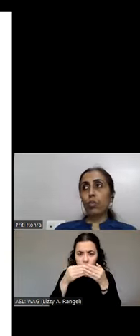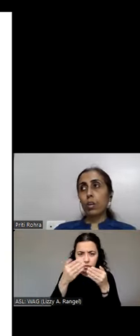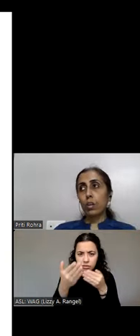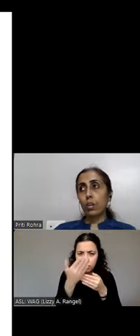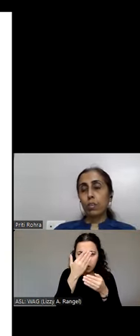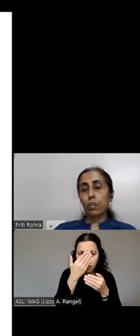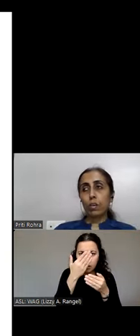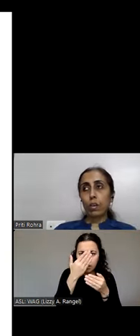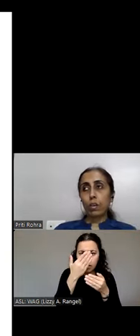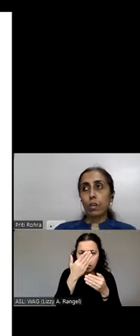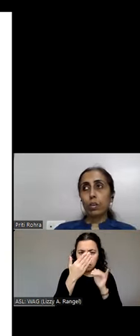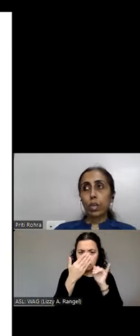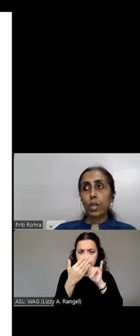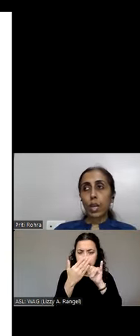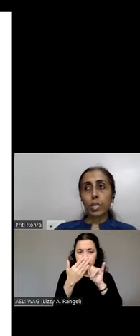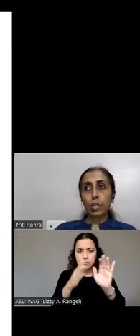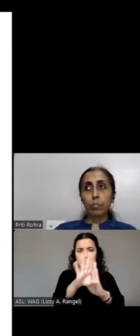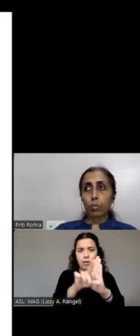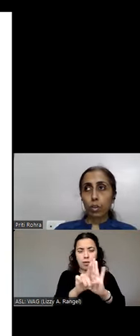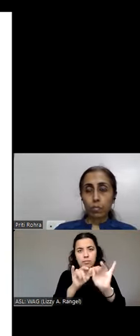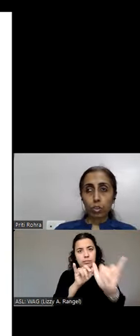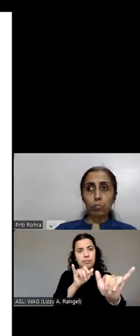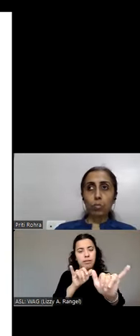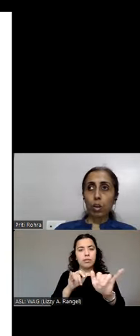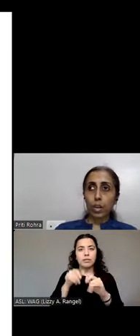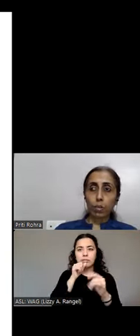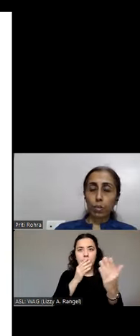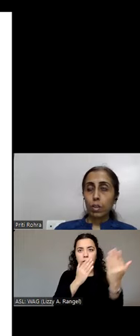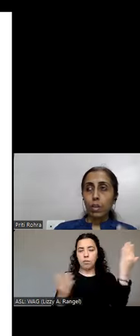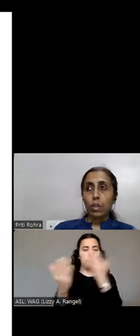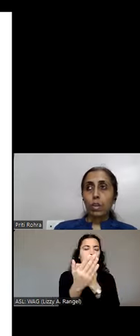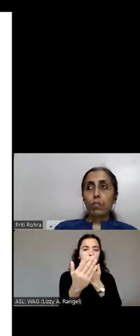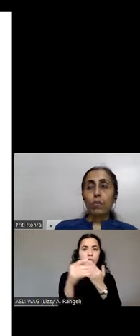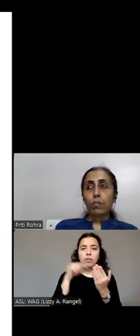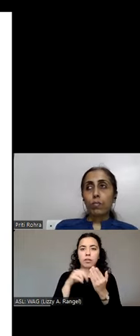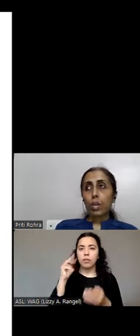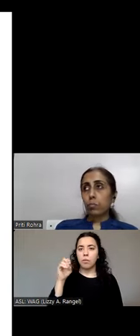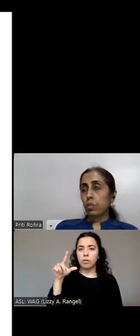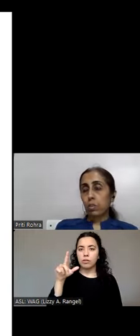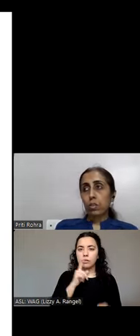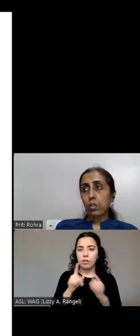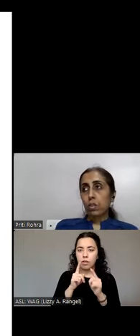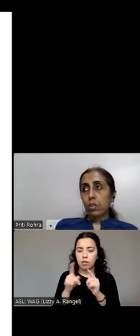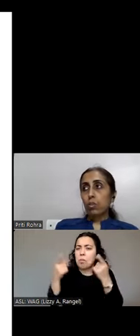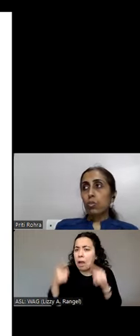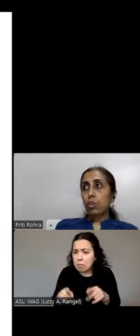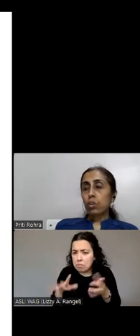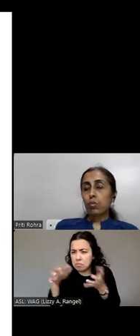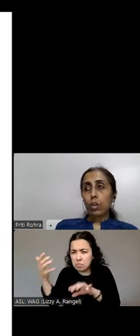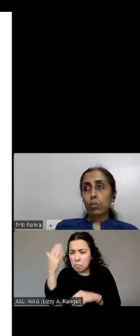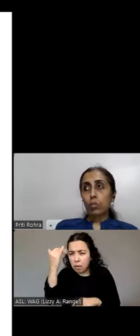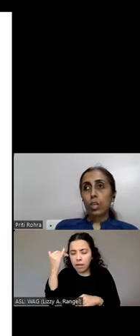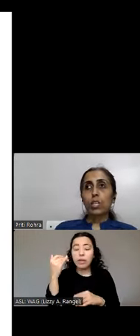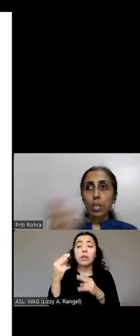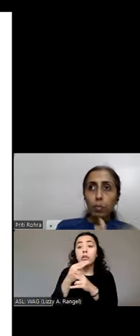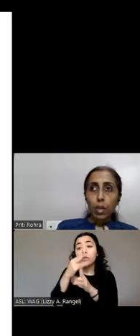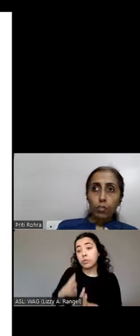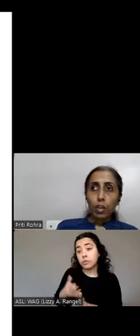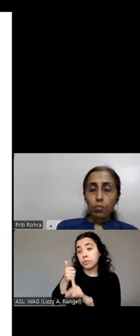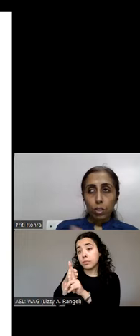the newly added component which is the modal dialogue. Users using a screen magnifier with